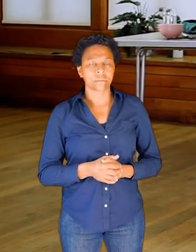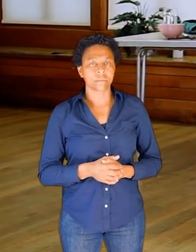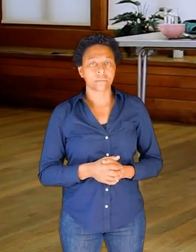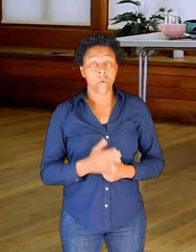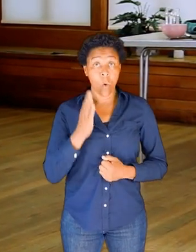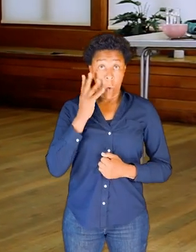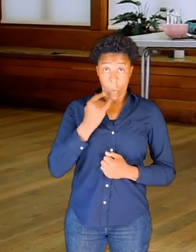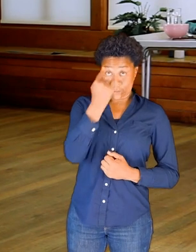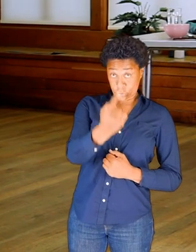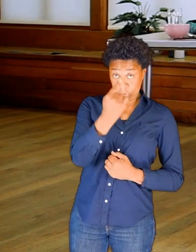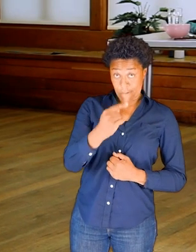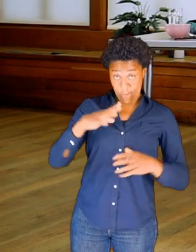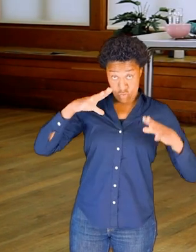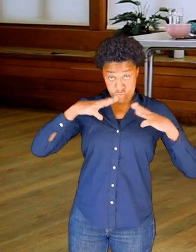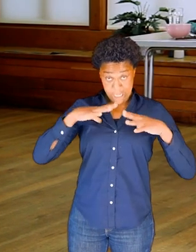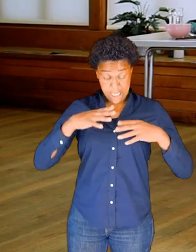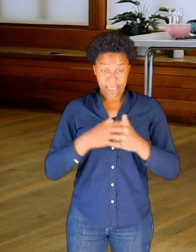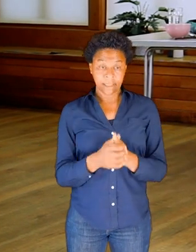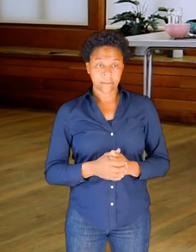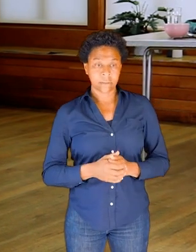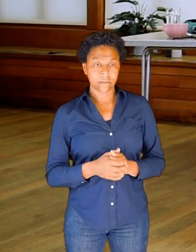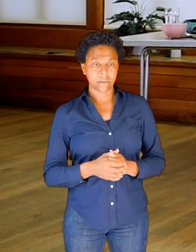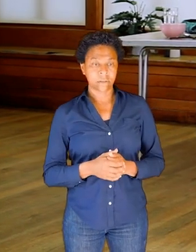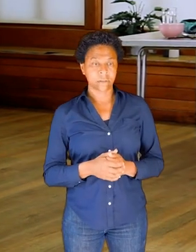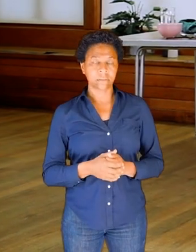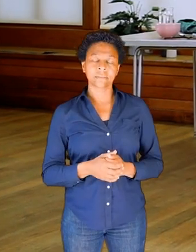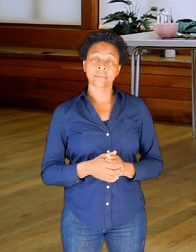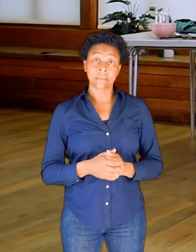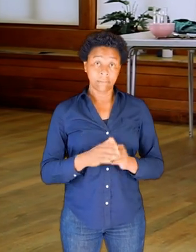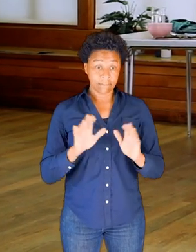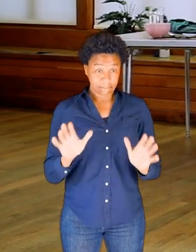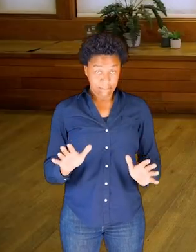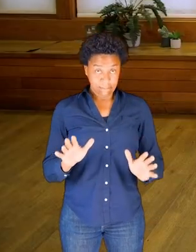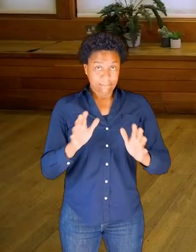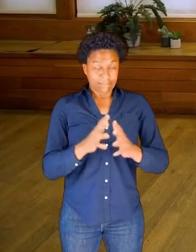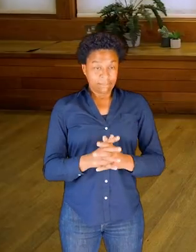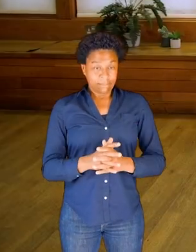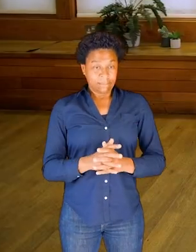And then when you're ready...